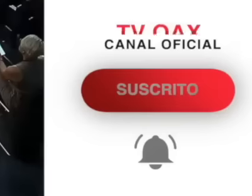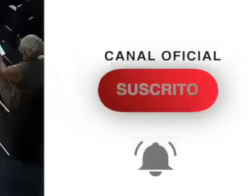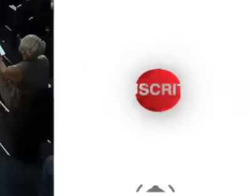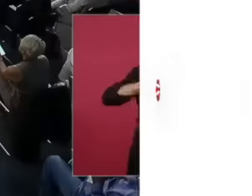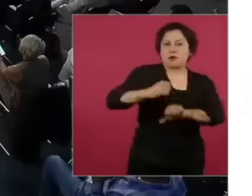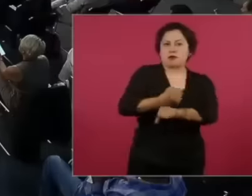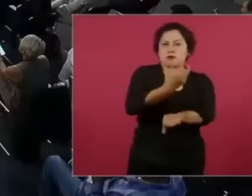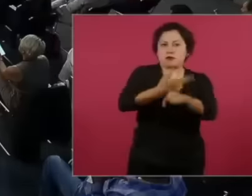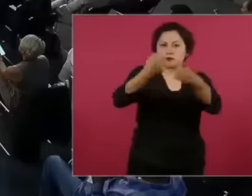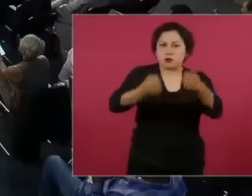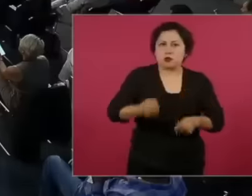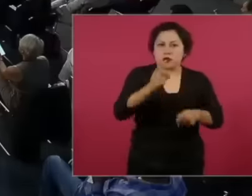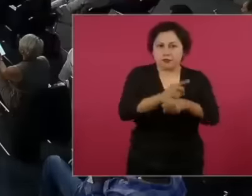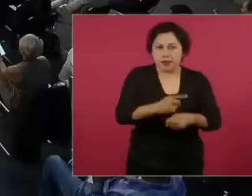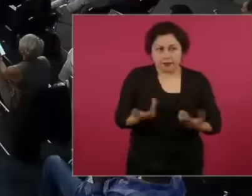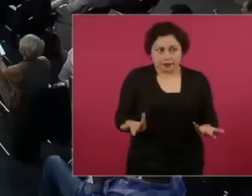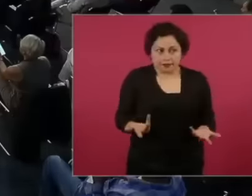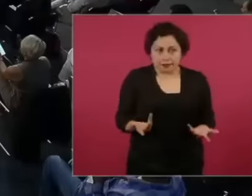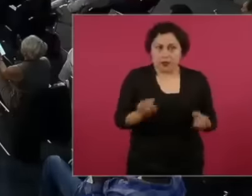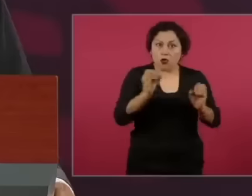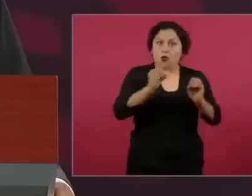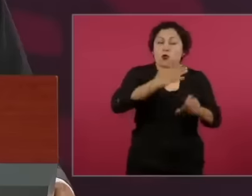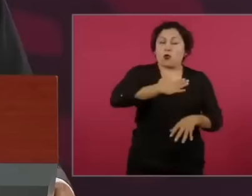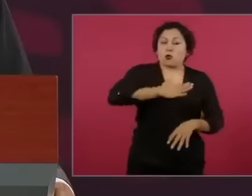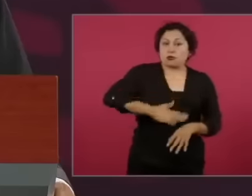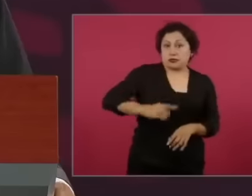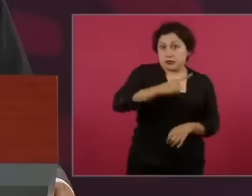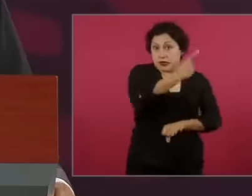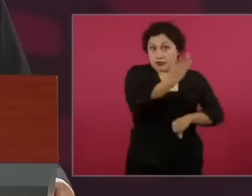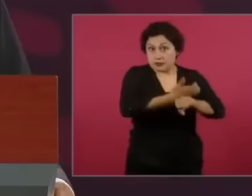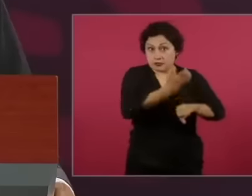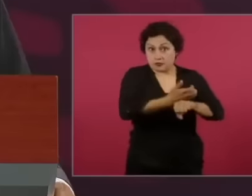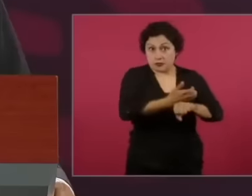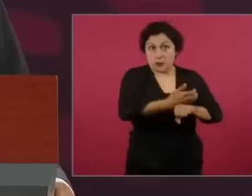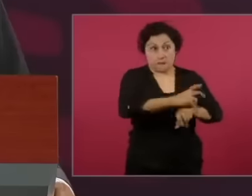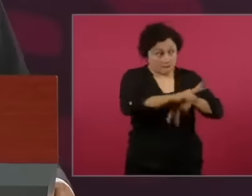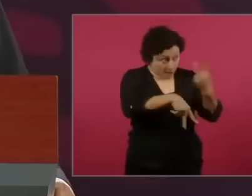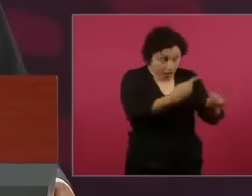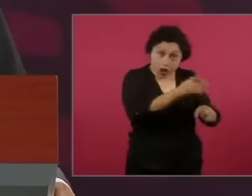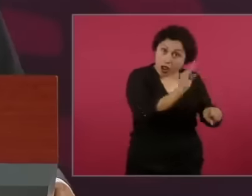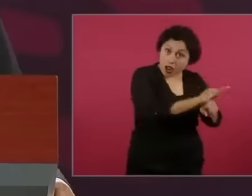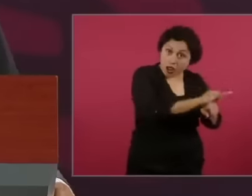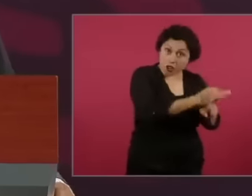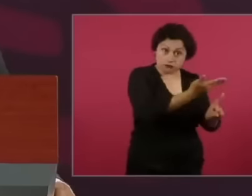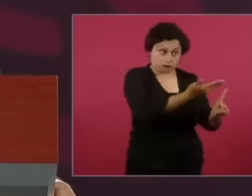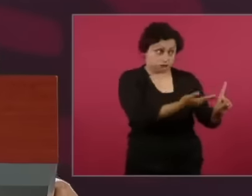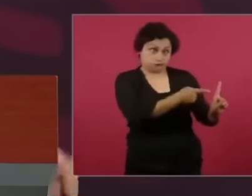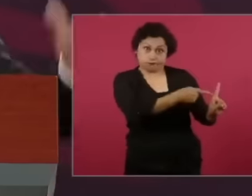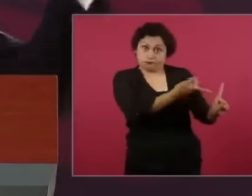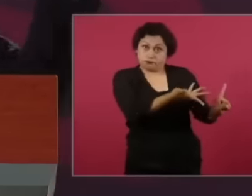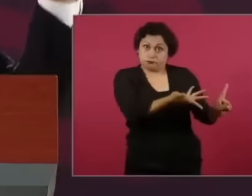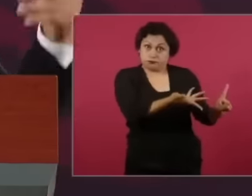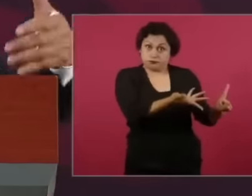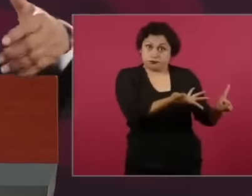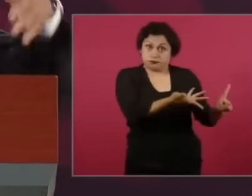United States and